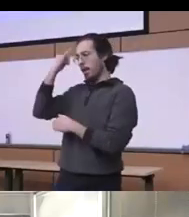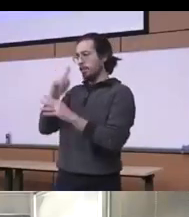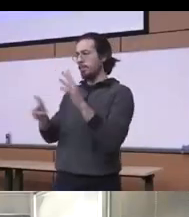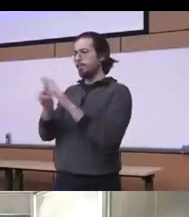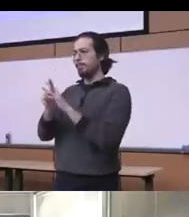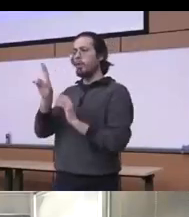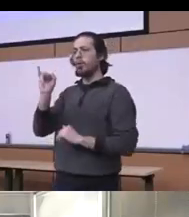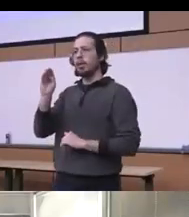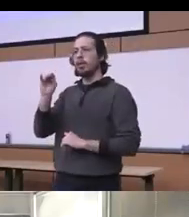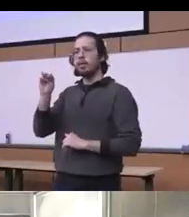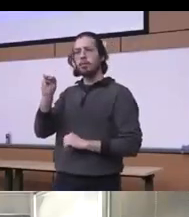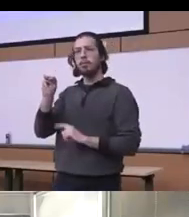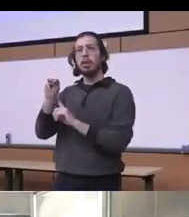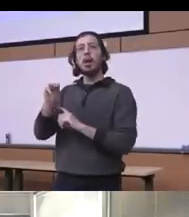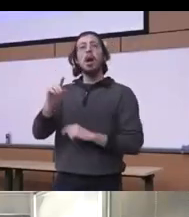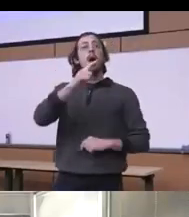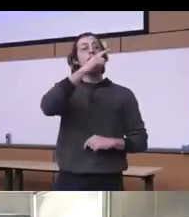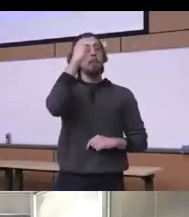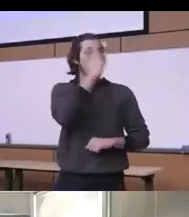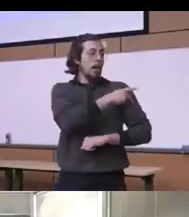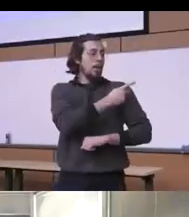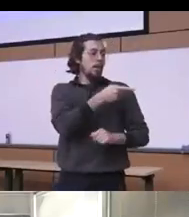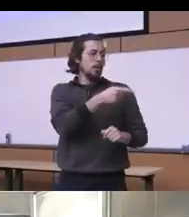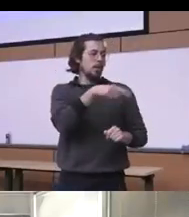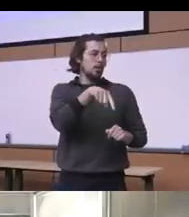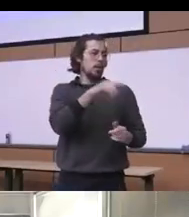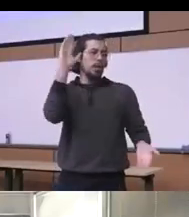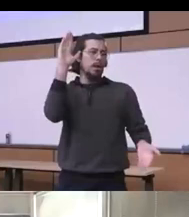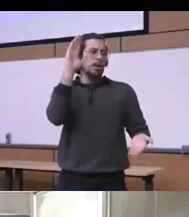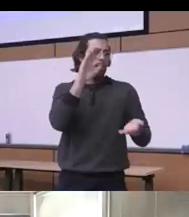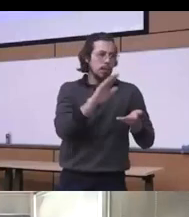significantly less likely than white patients to initiate medication for opioid uses for the